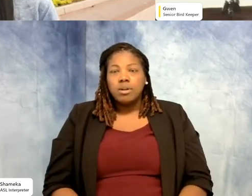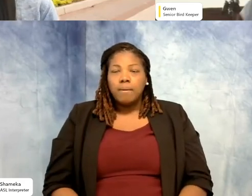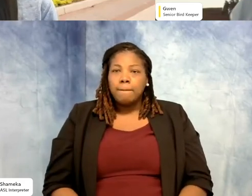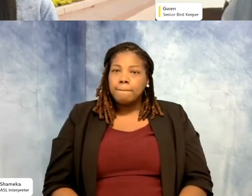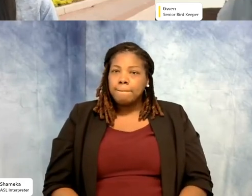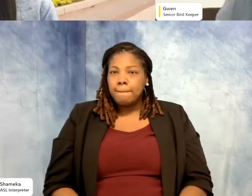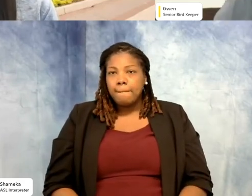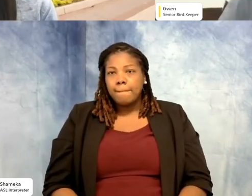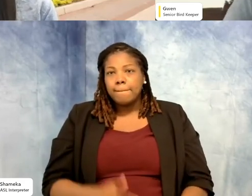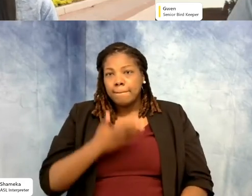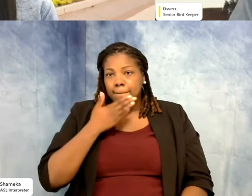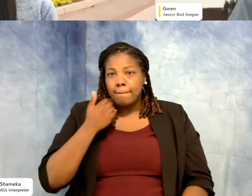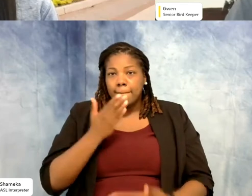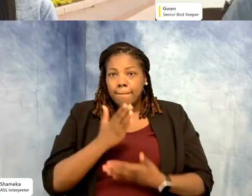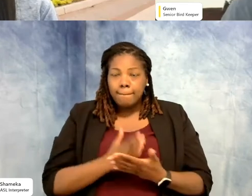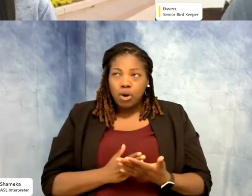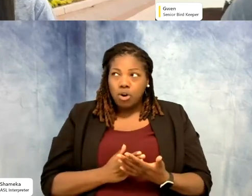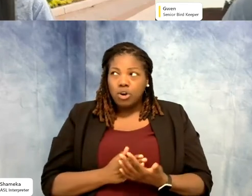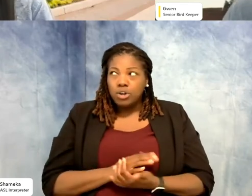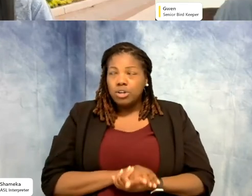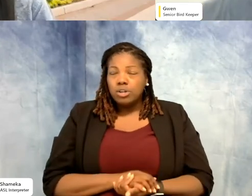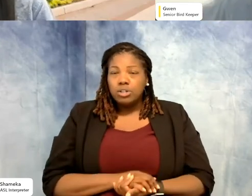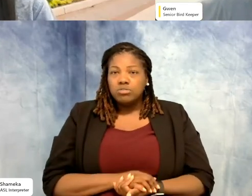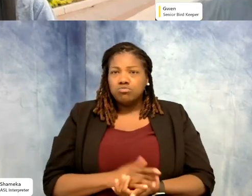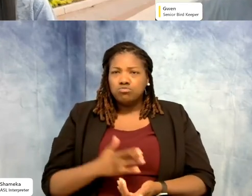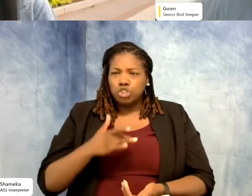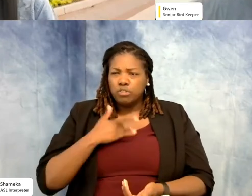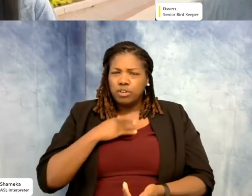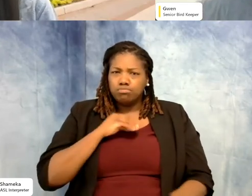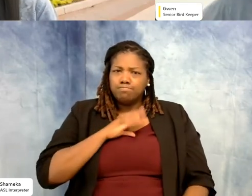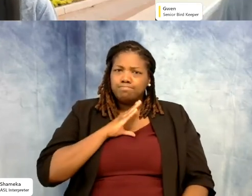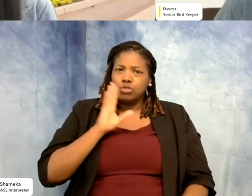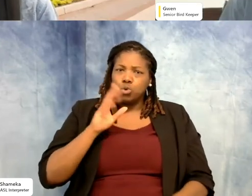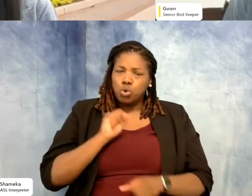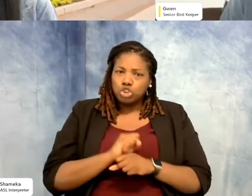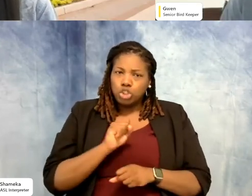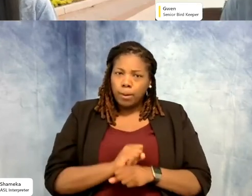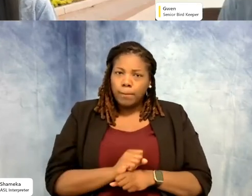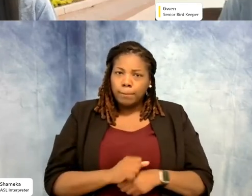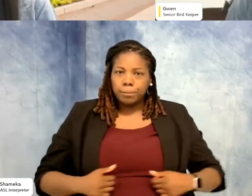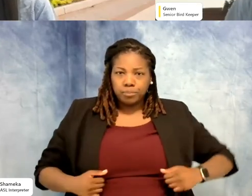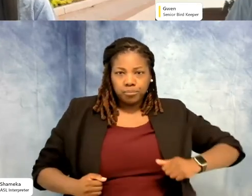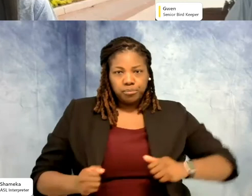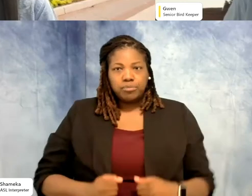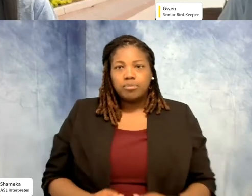Gwen: The best part is you feel good about what you're doing. You know, I don't like to toot my own horn,